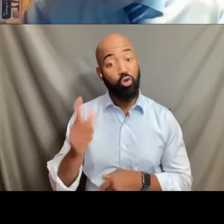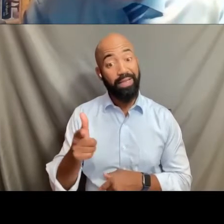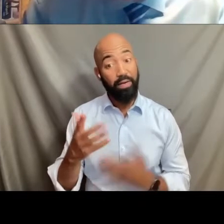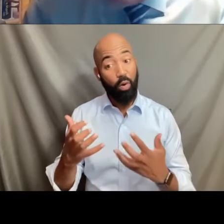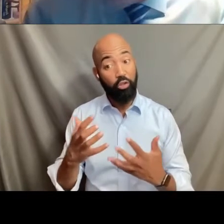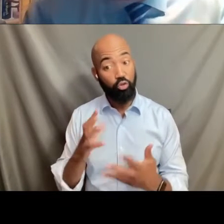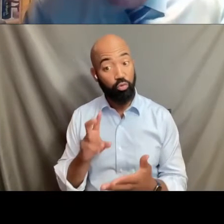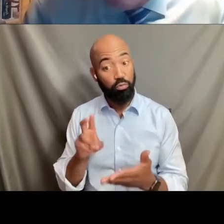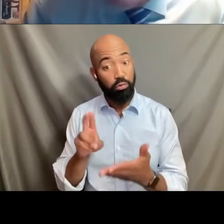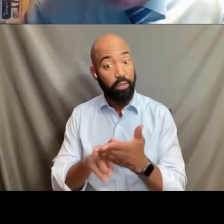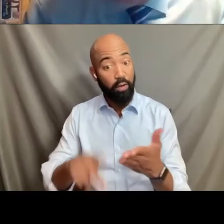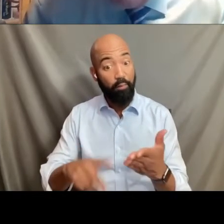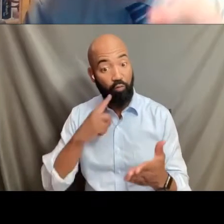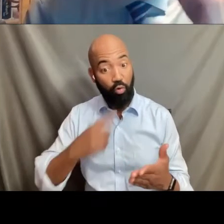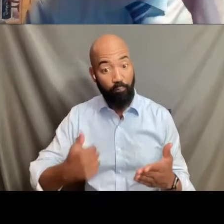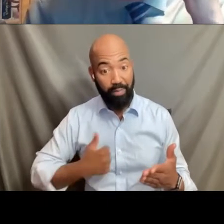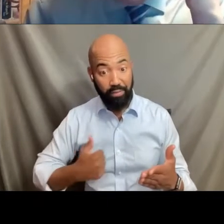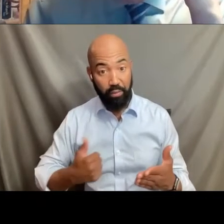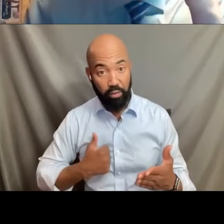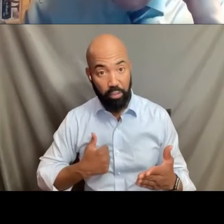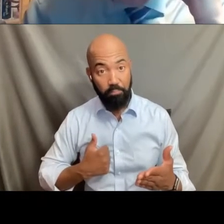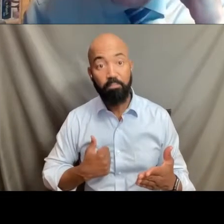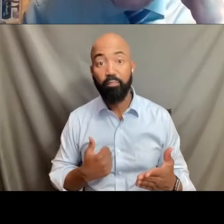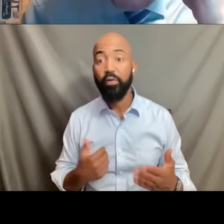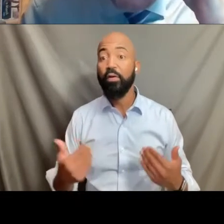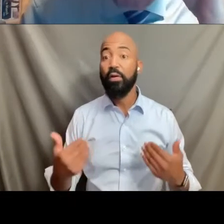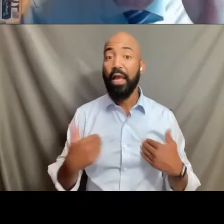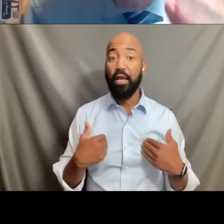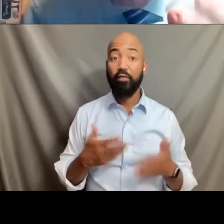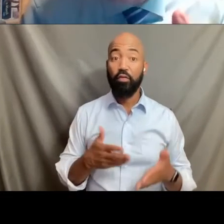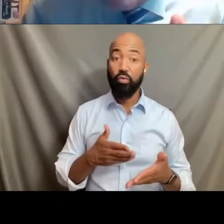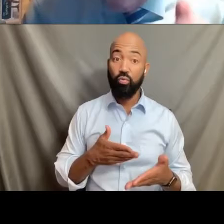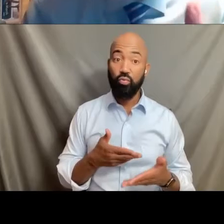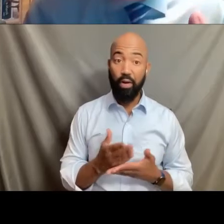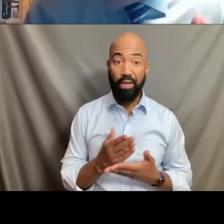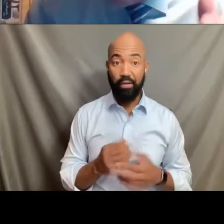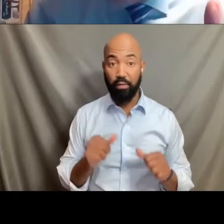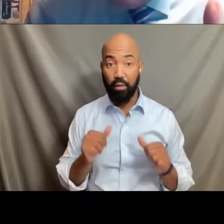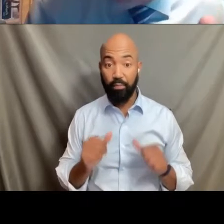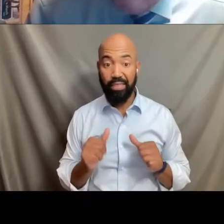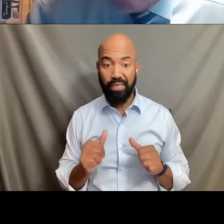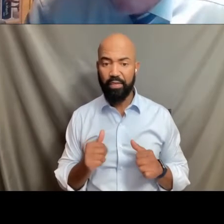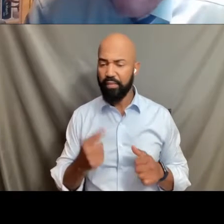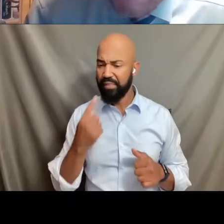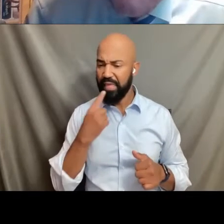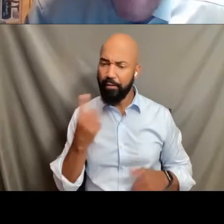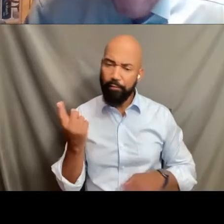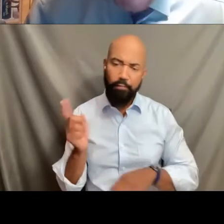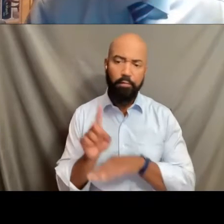ensuring that they have the right, the capacity, opportunity to come forward and say, Yes, I'm transgender